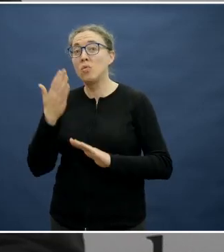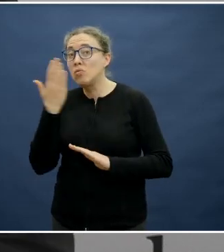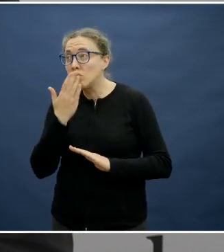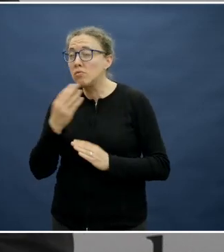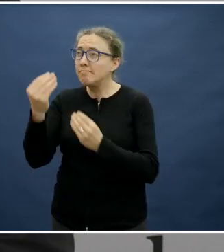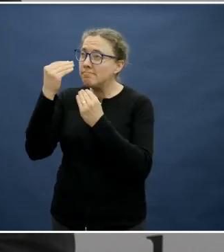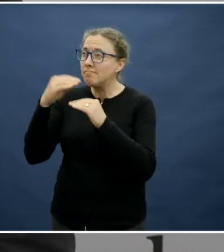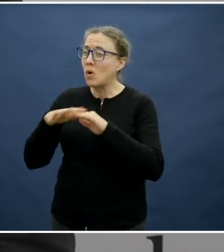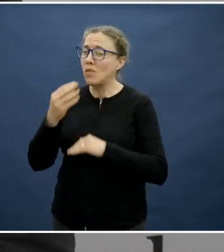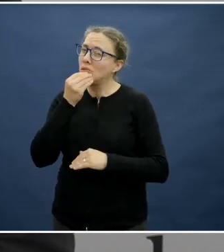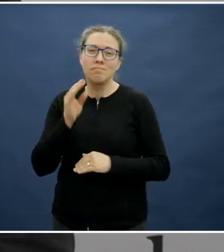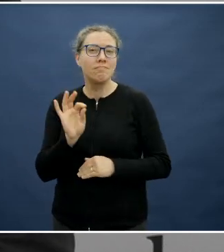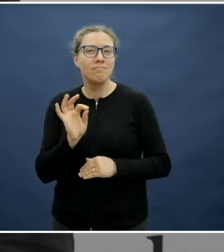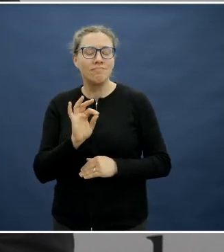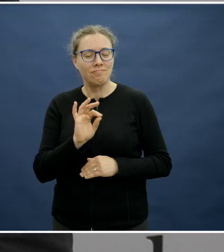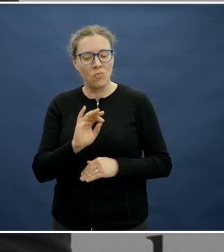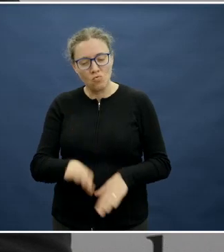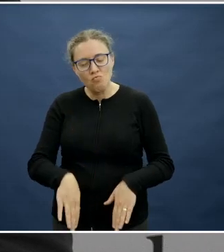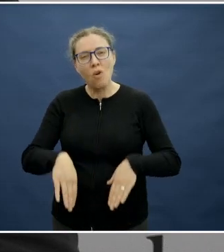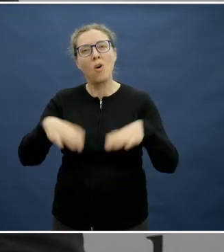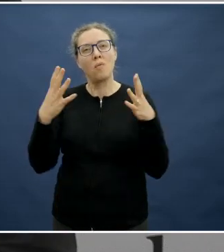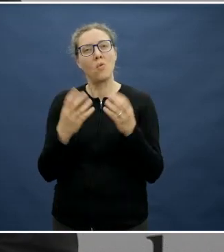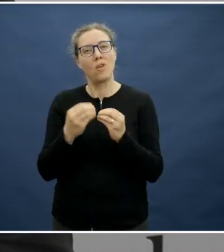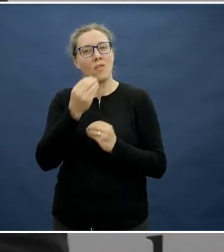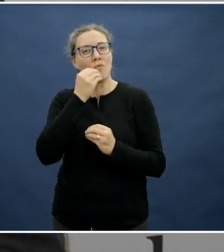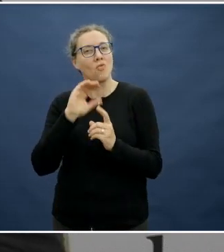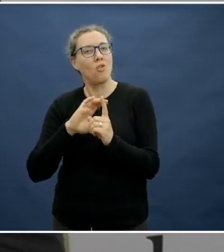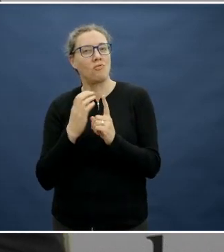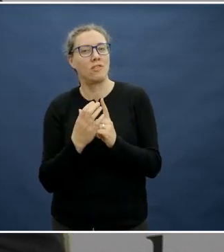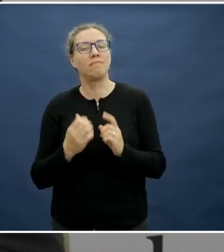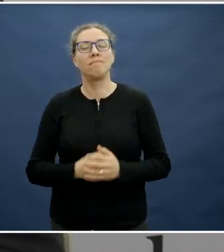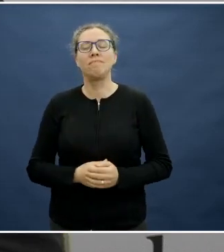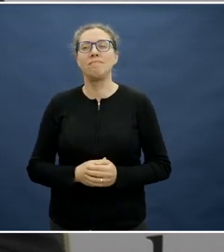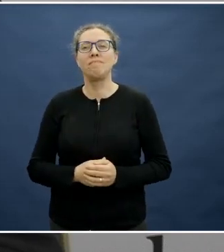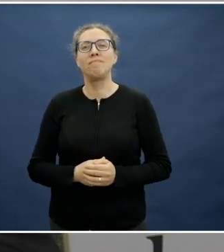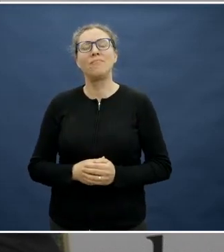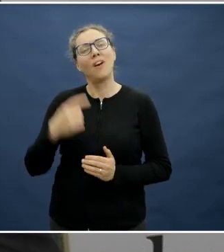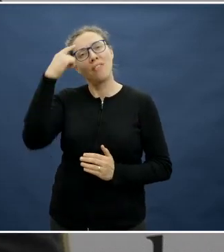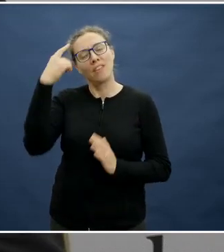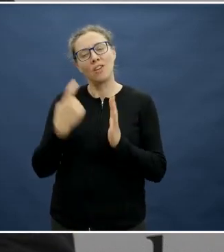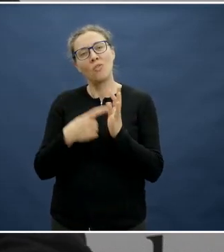And I think, at the end of the day, we know I think Rebecca said I wrote down so many